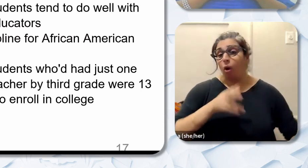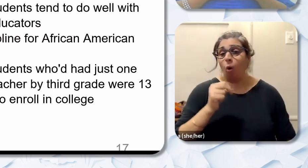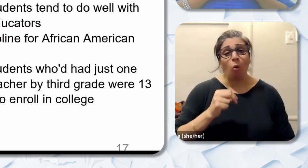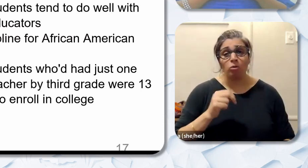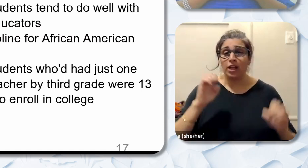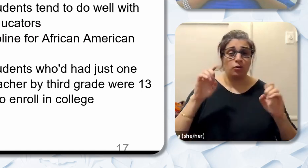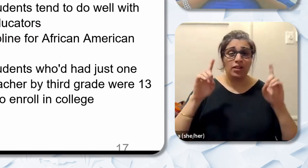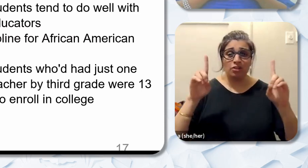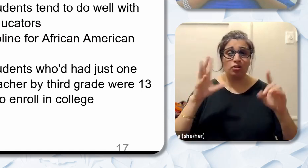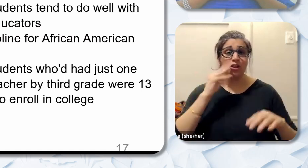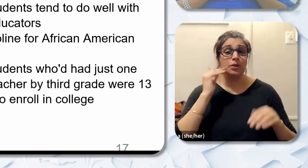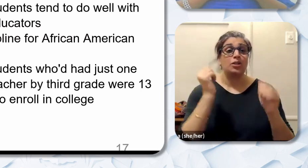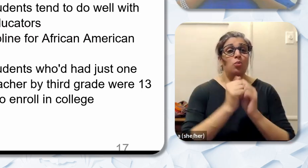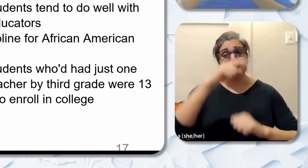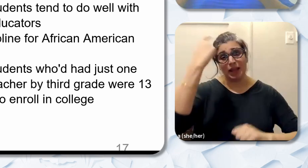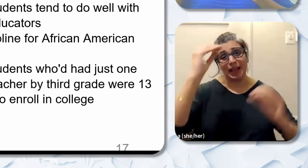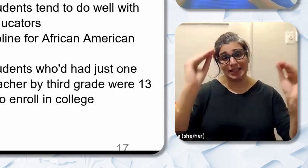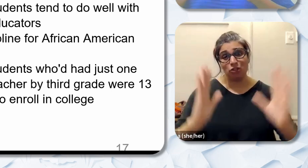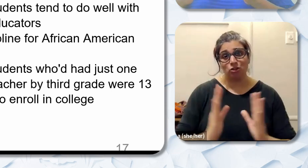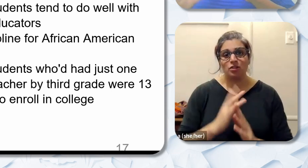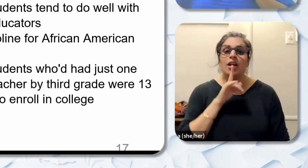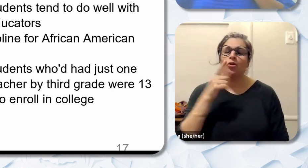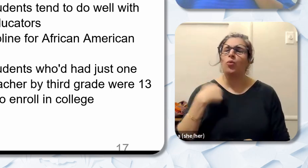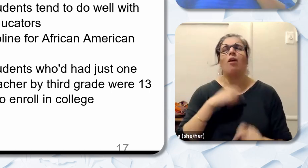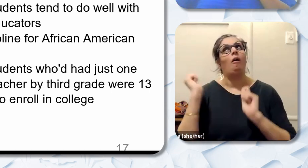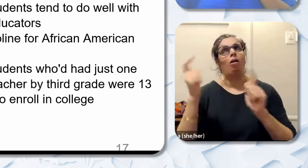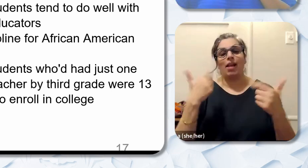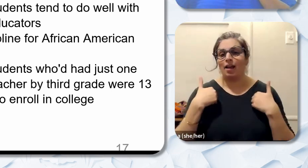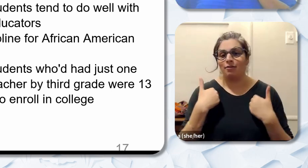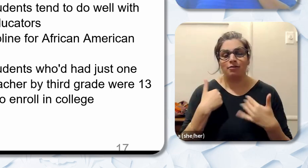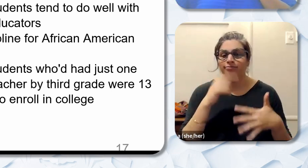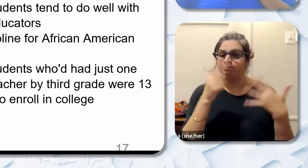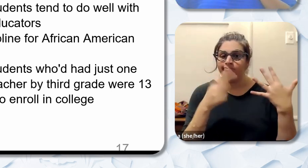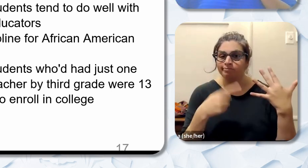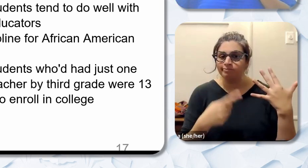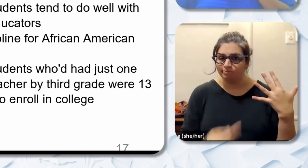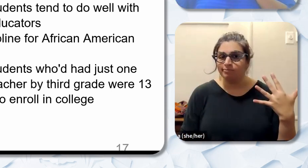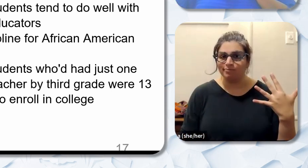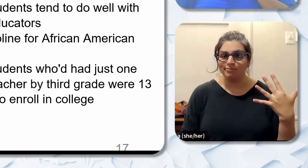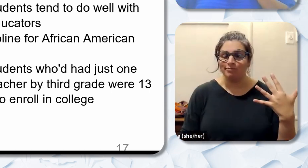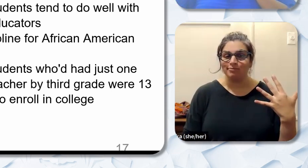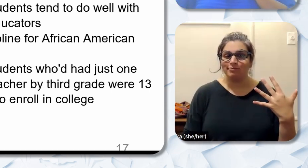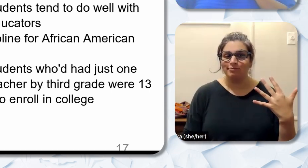with Black teachers. I'm sure we all have a number of those that we can share at any given